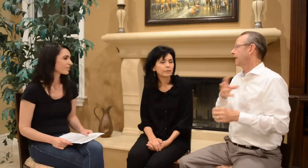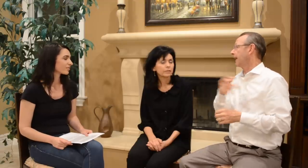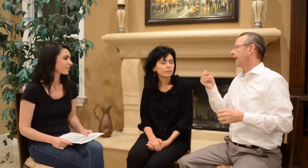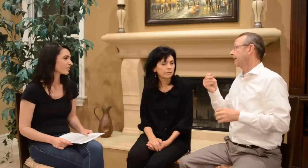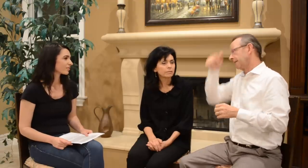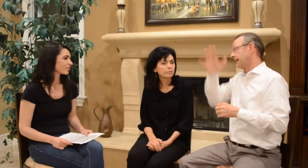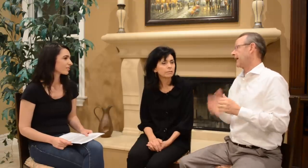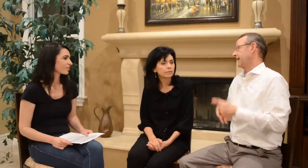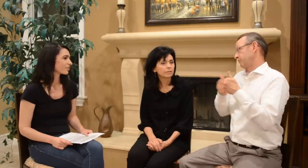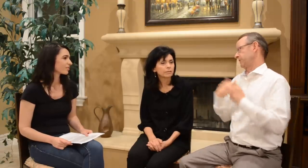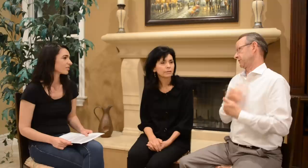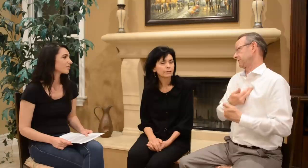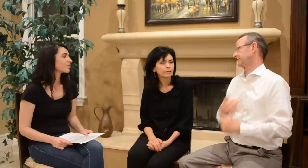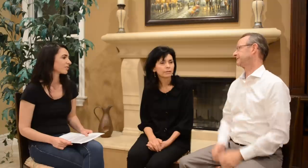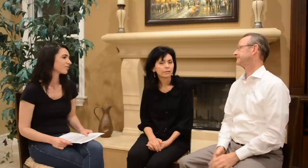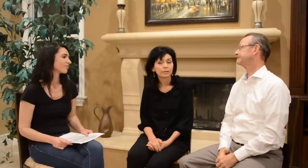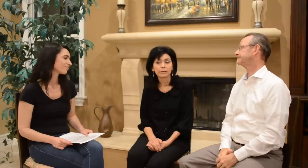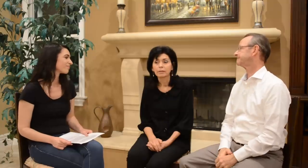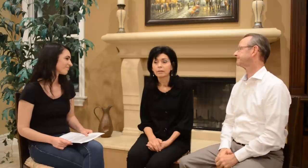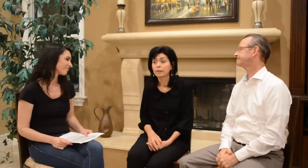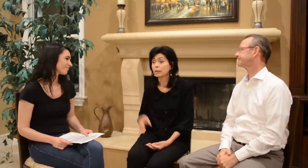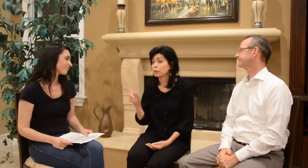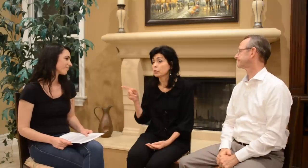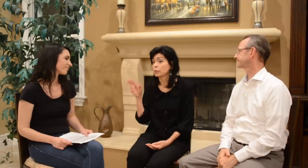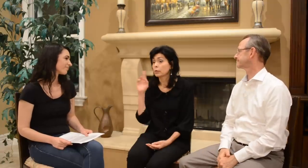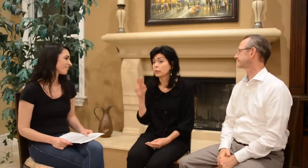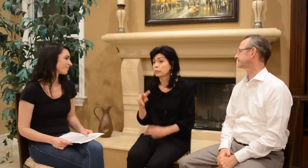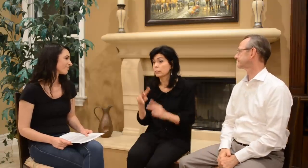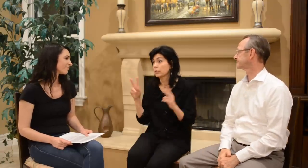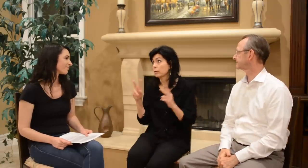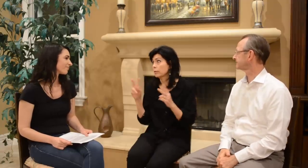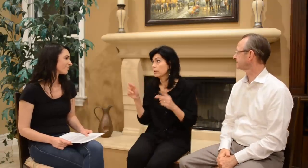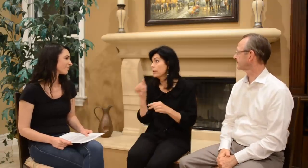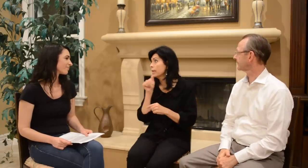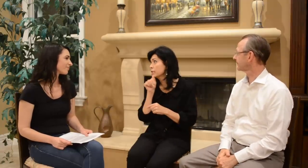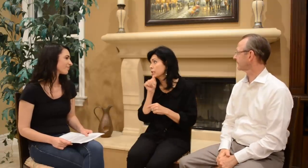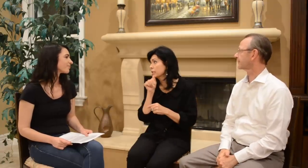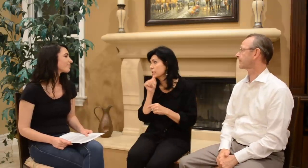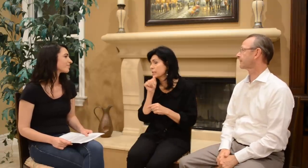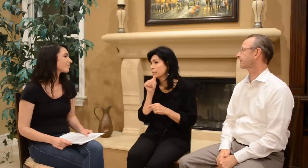and God helped us. And you were also very very patient